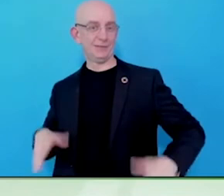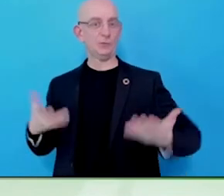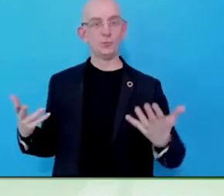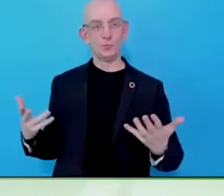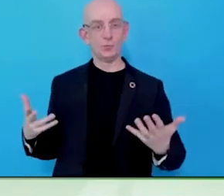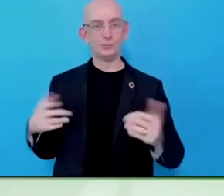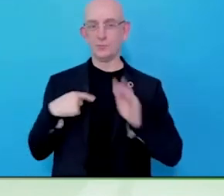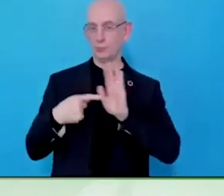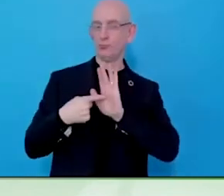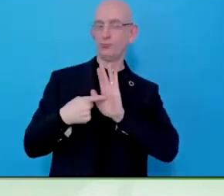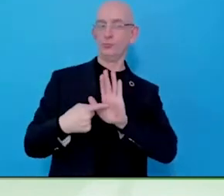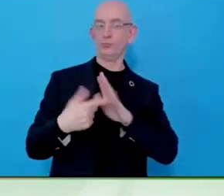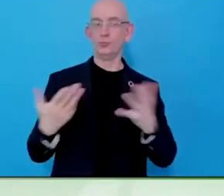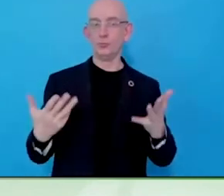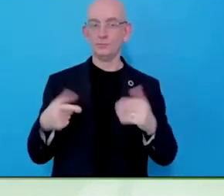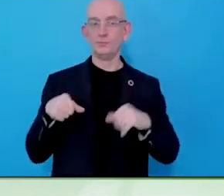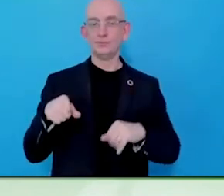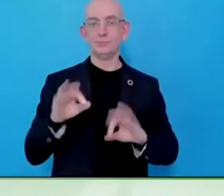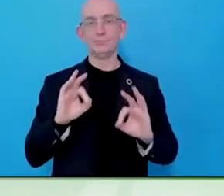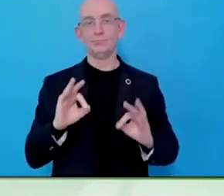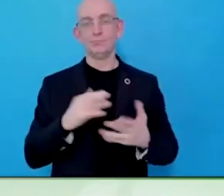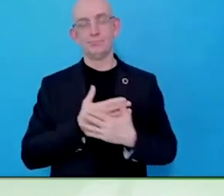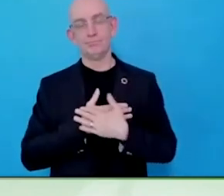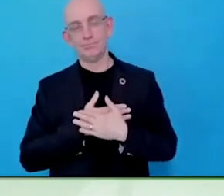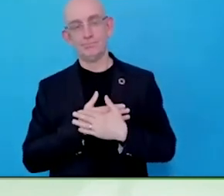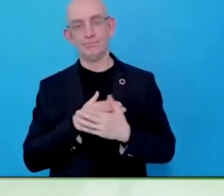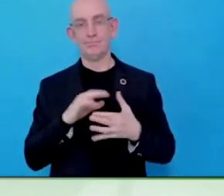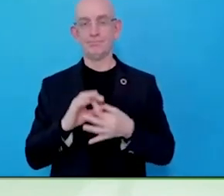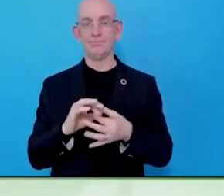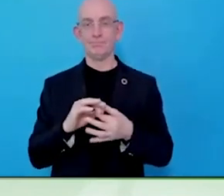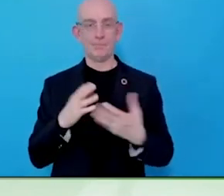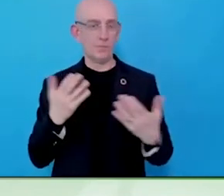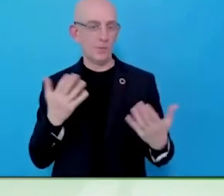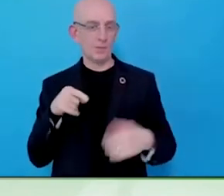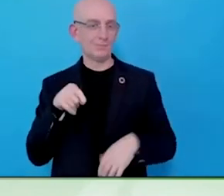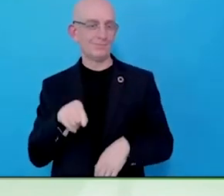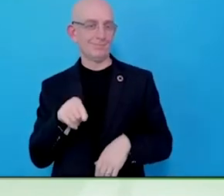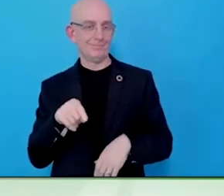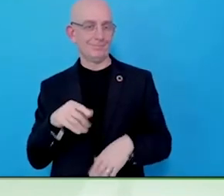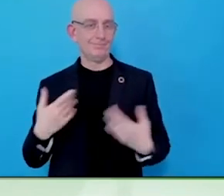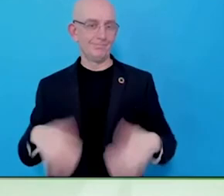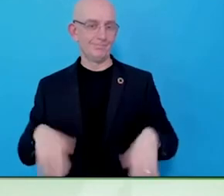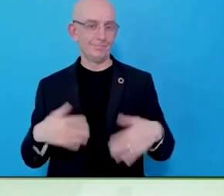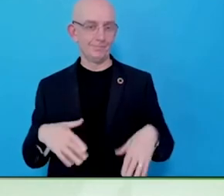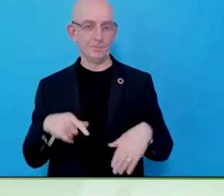Now, you say we are going to fail, we failed disable people when we